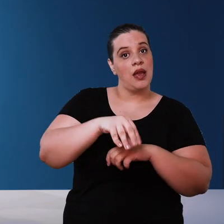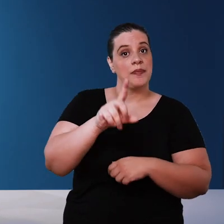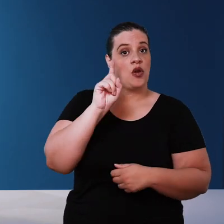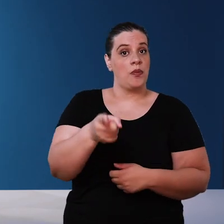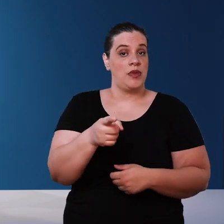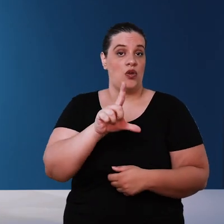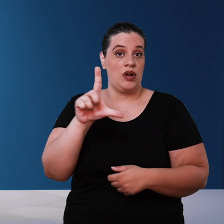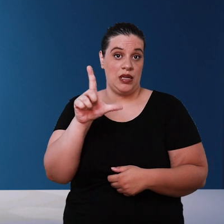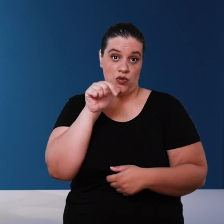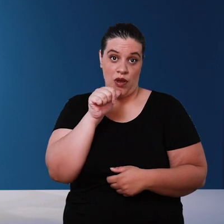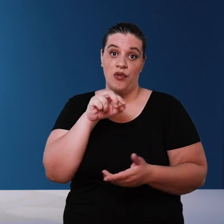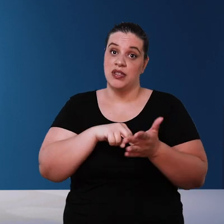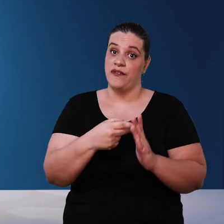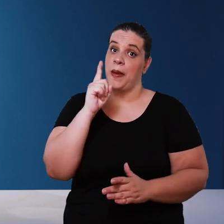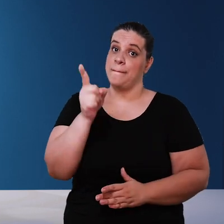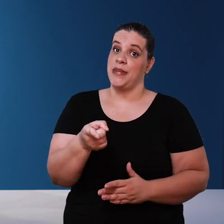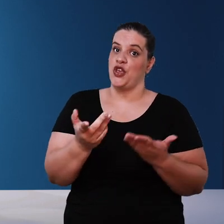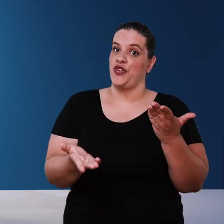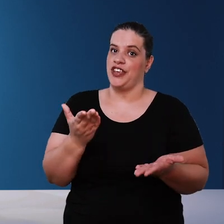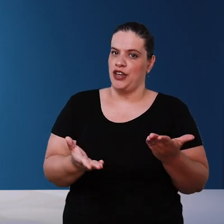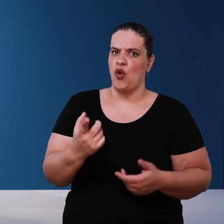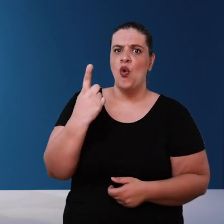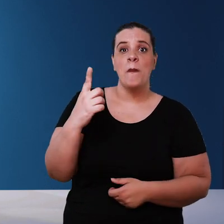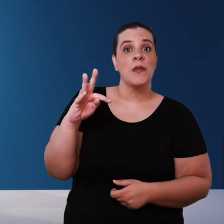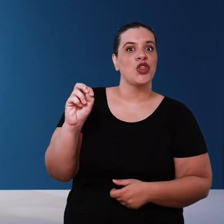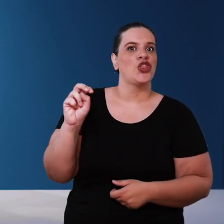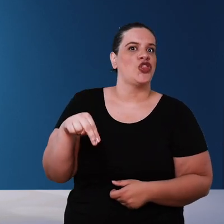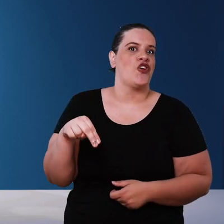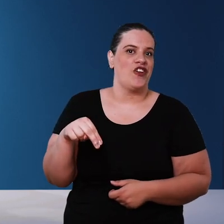liters of water are a thousand kilos is a ton of water and we often